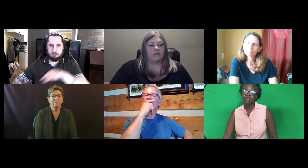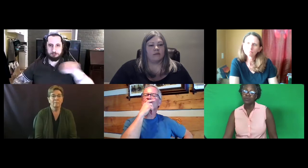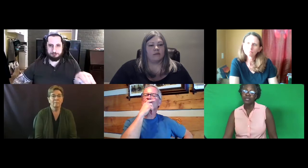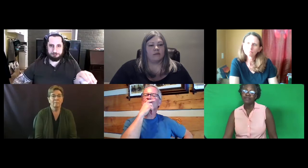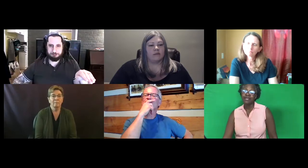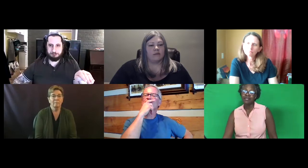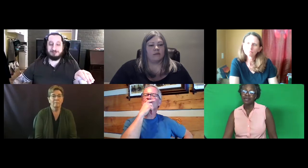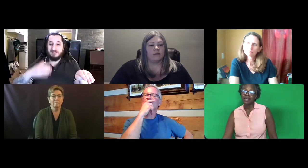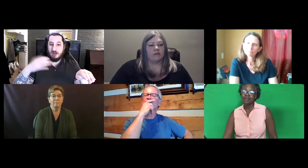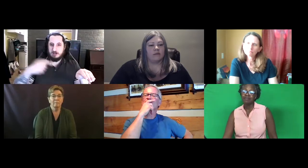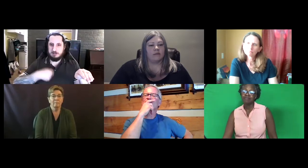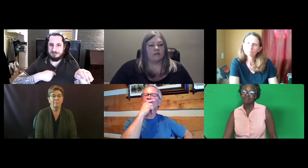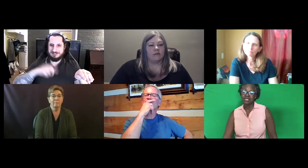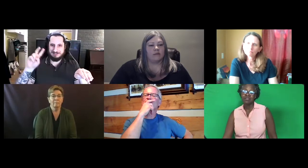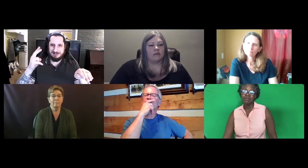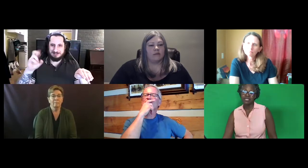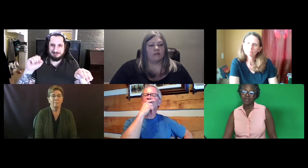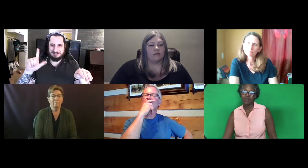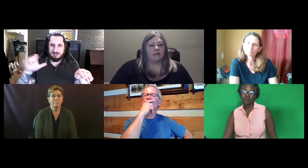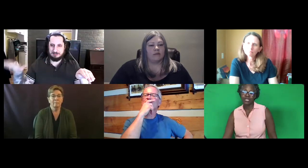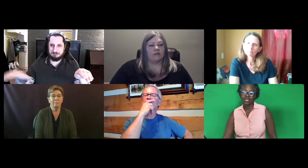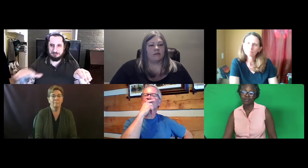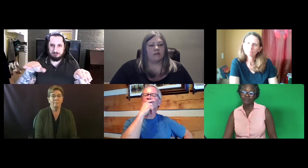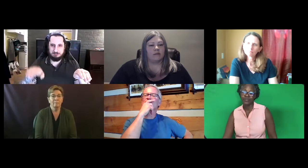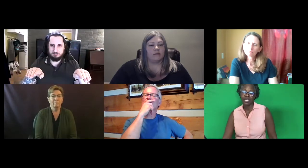So if I say, here's my scale over here.